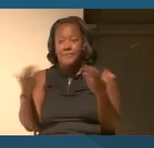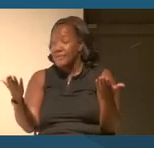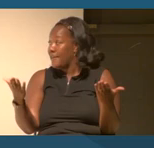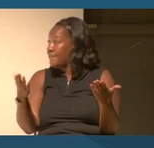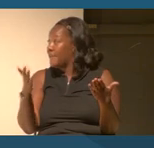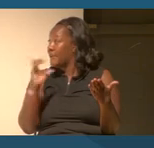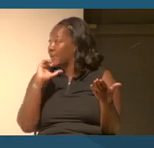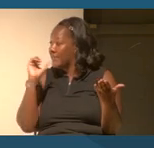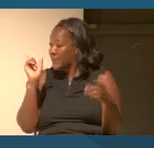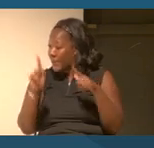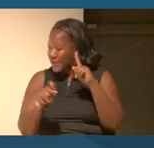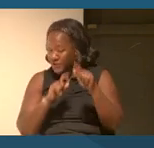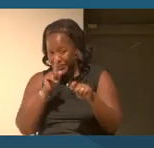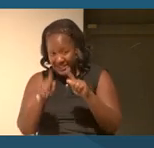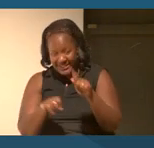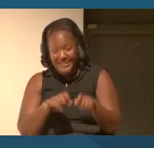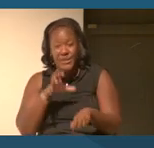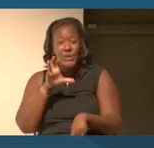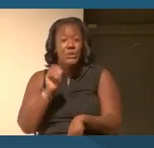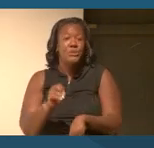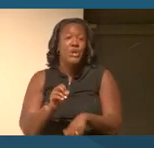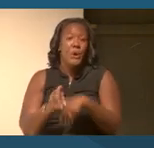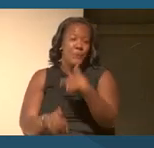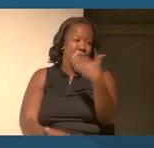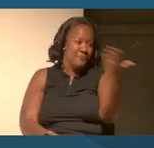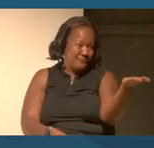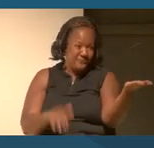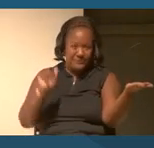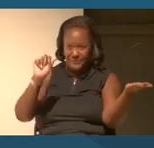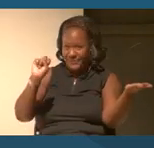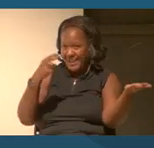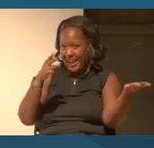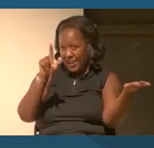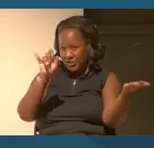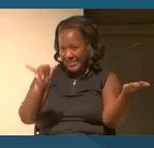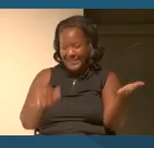And so let's turn to Ashley. Great. Thank you.